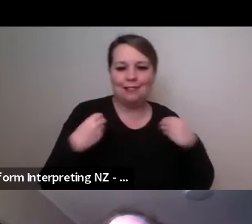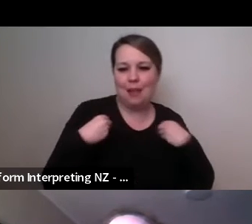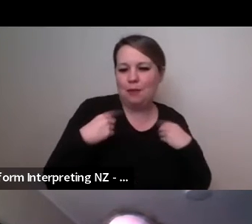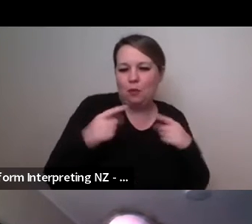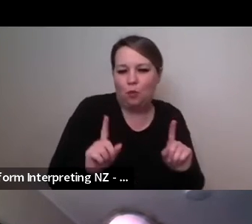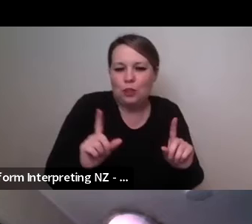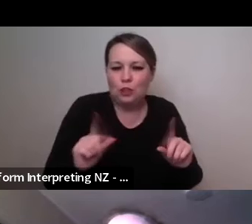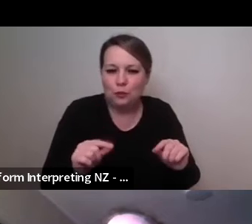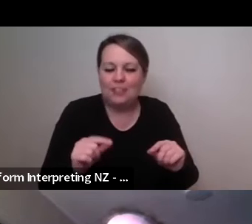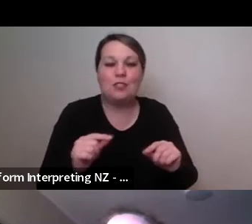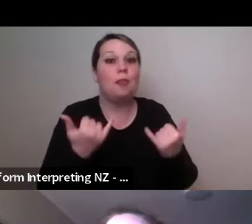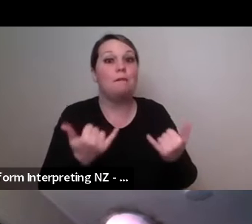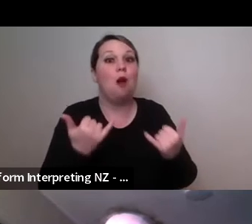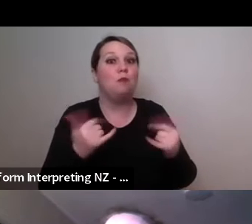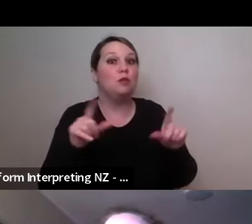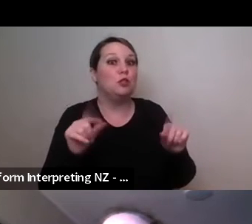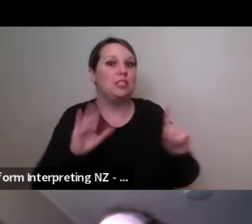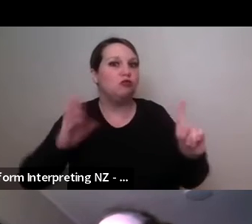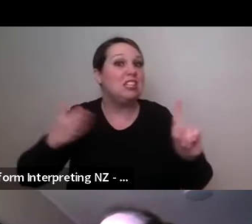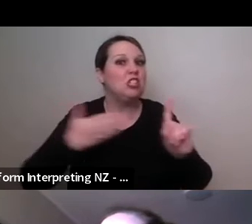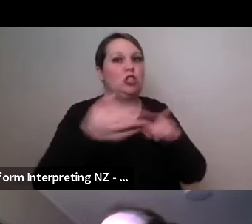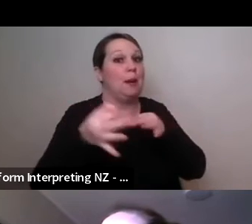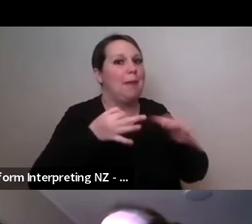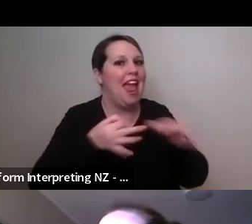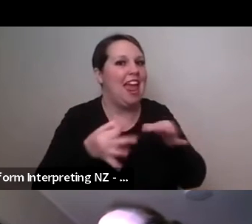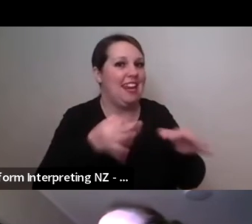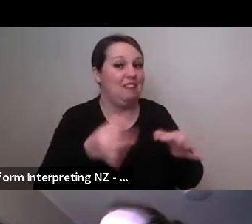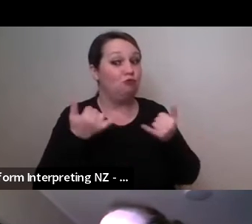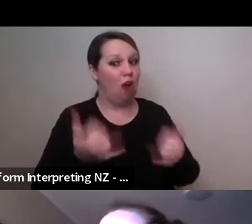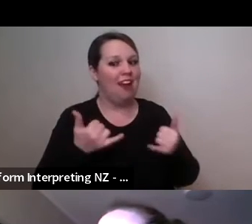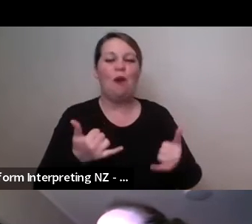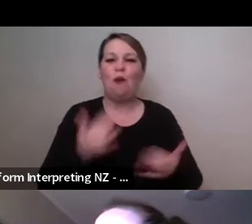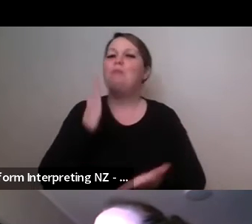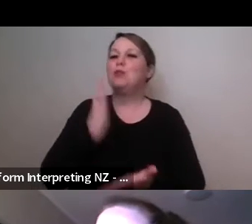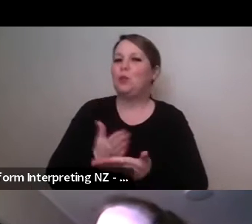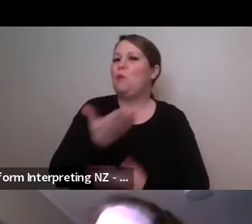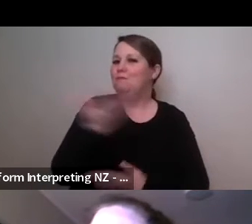this moment uh which I'm sure Touch Compass has done too so um I do have some projects one of